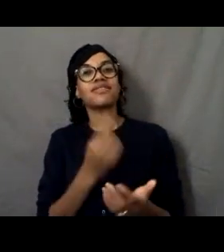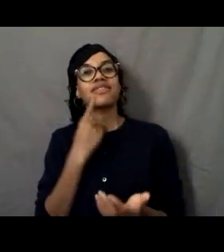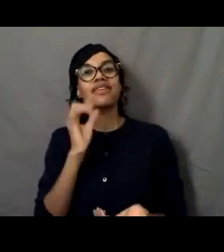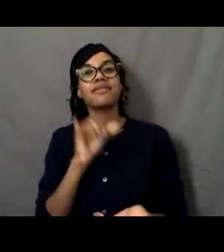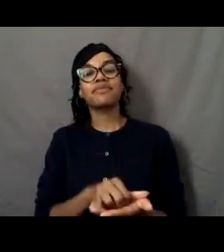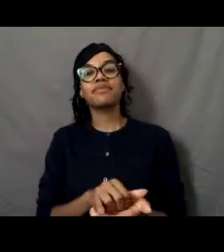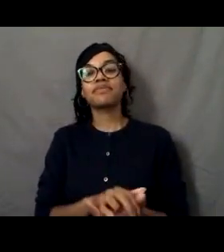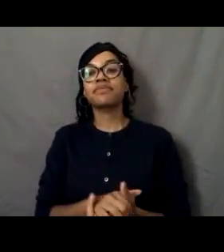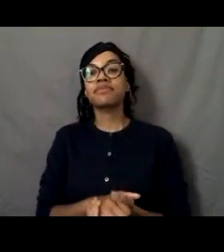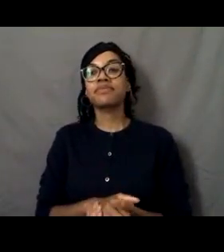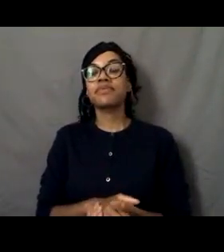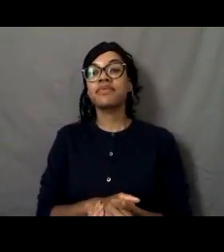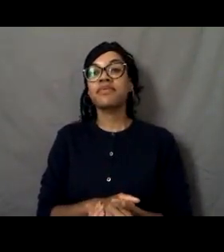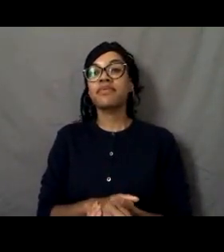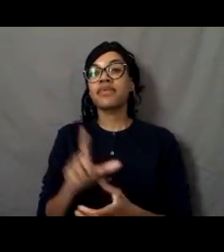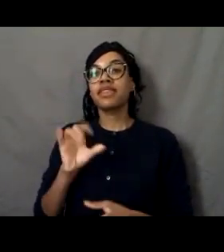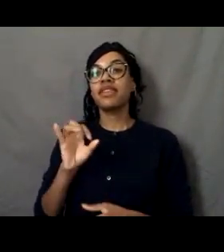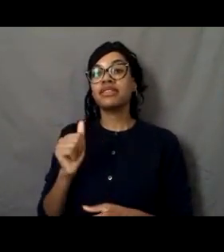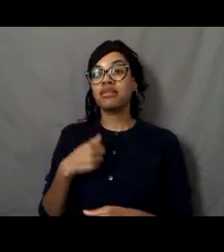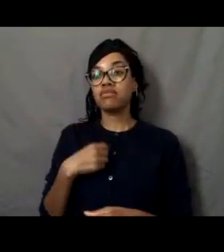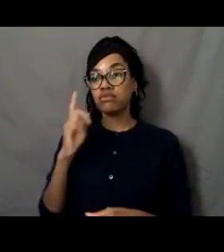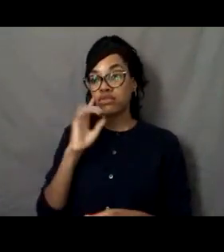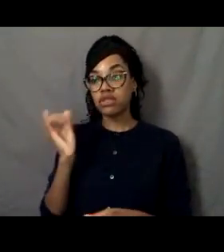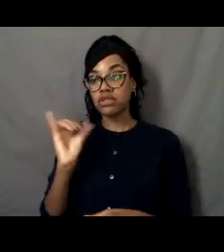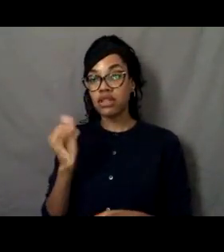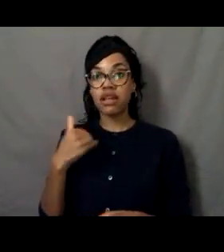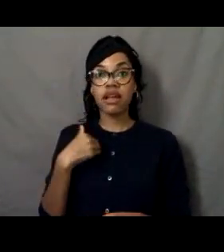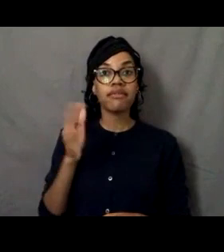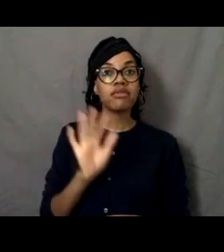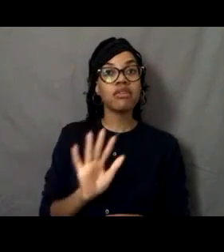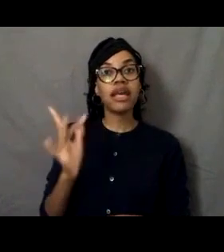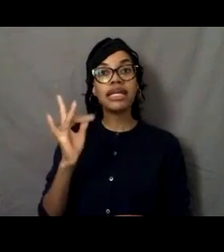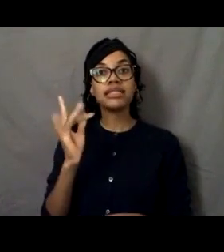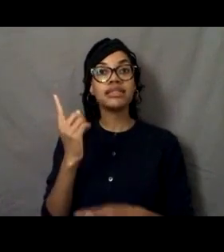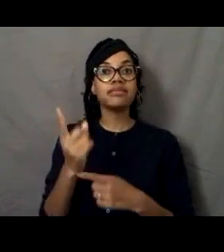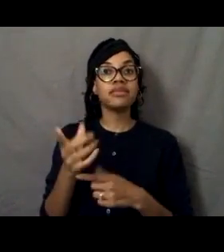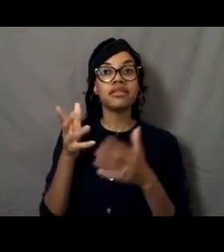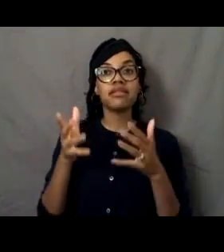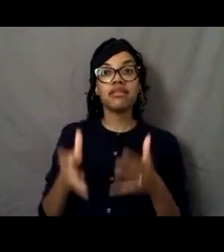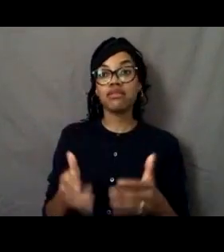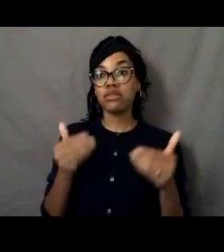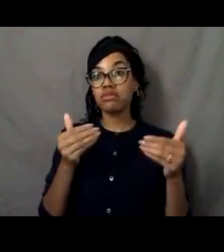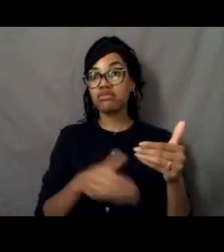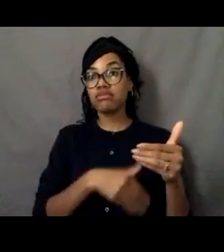[Lisa] So looks like we have about 18 minutes left so maybe we should go into your last section.